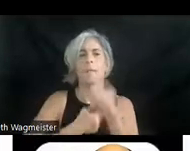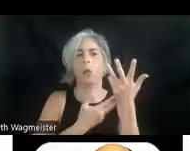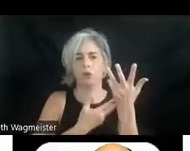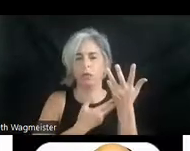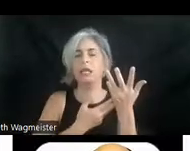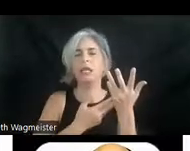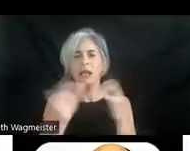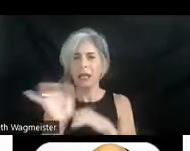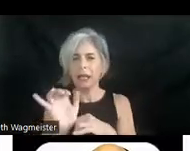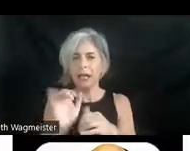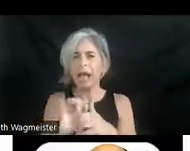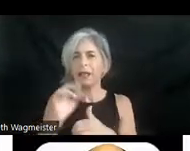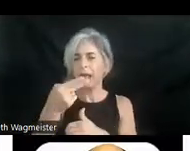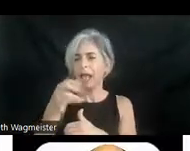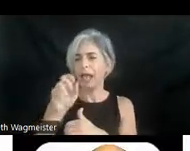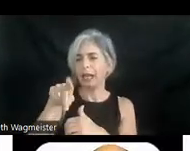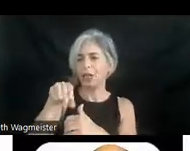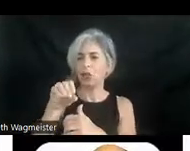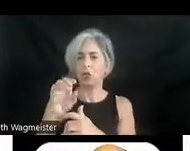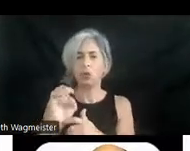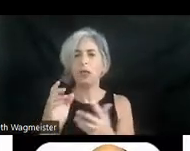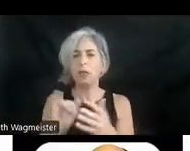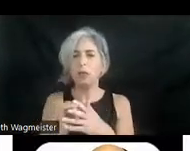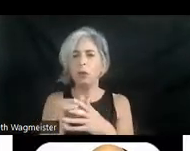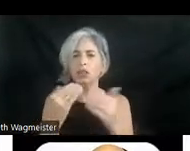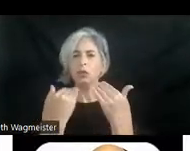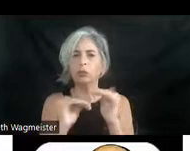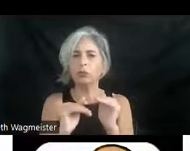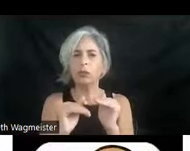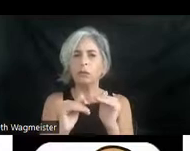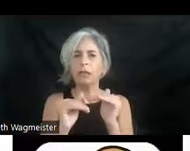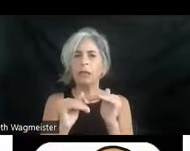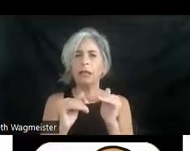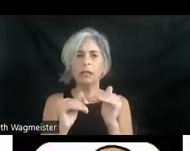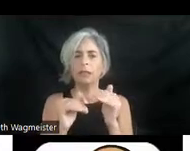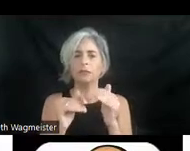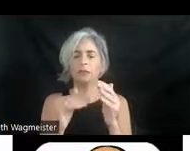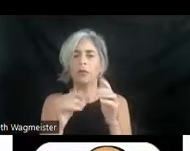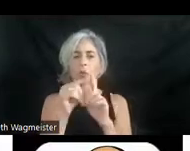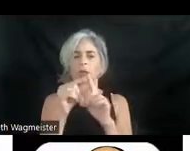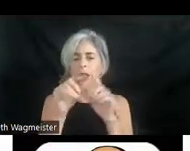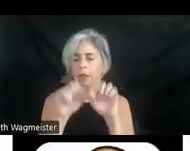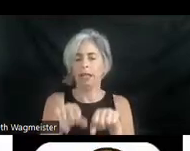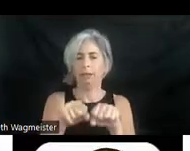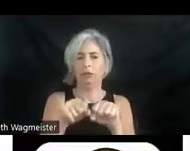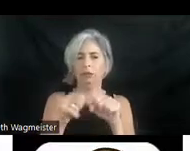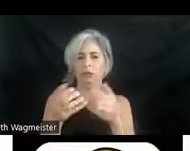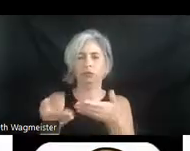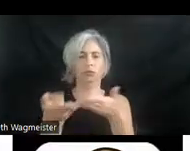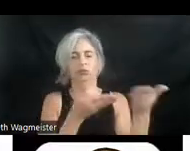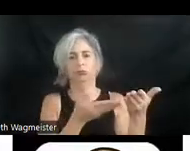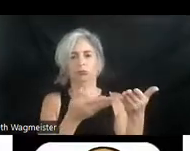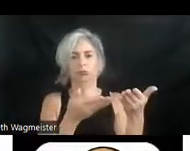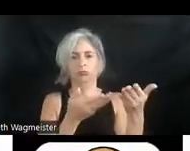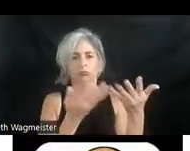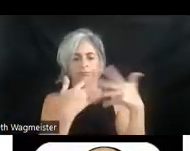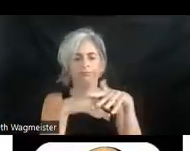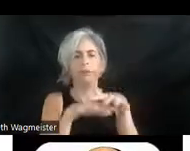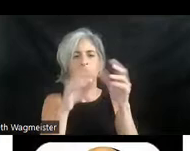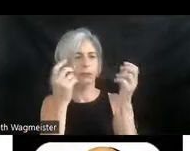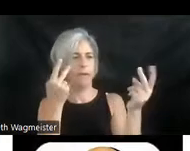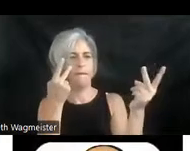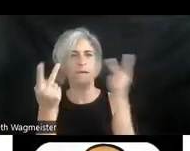it a Haiku because we use as few words as possible to relay a succinct, vivid and imaginative